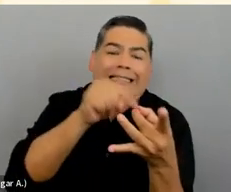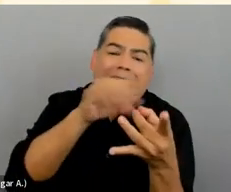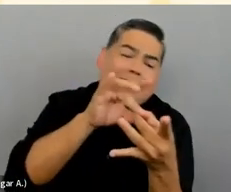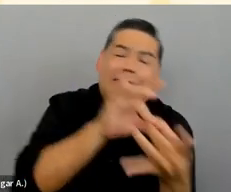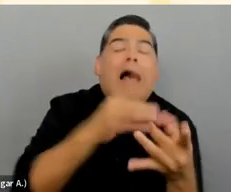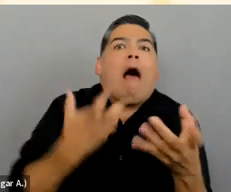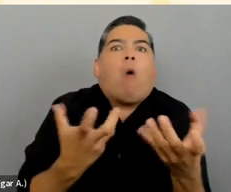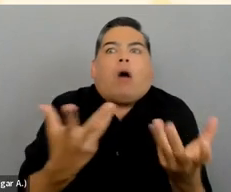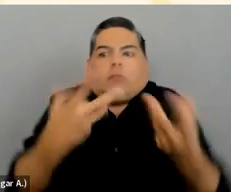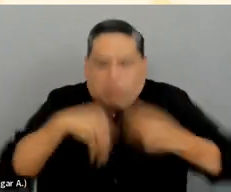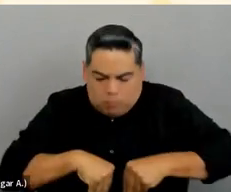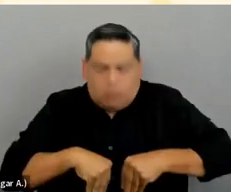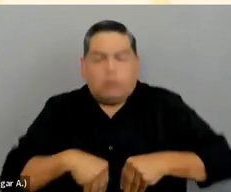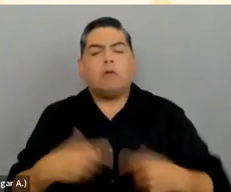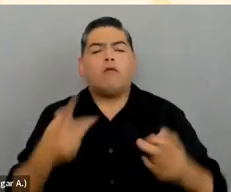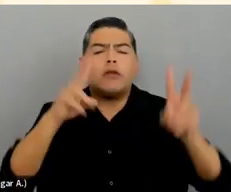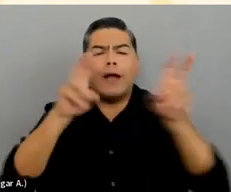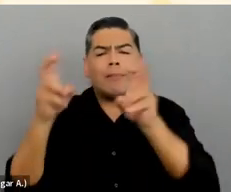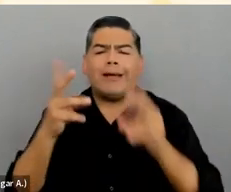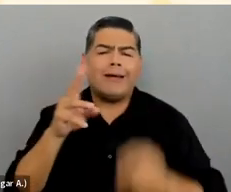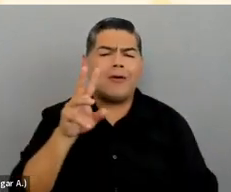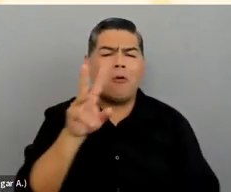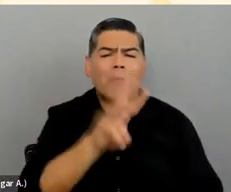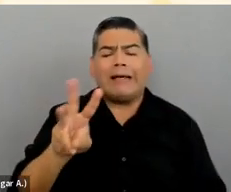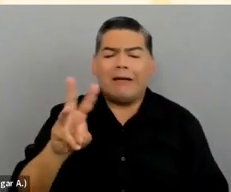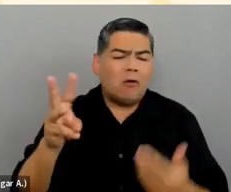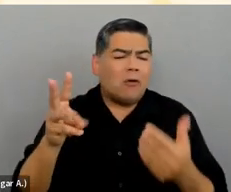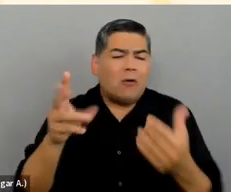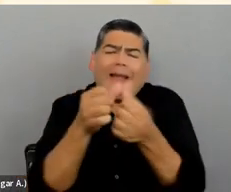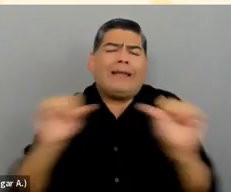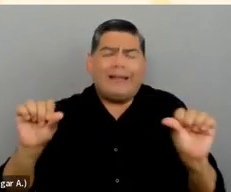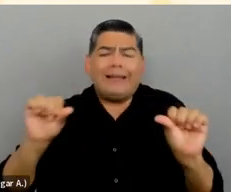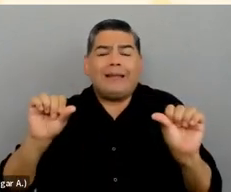So see if you can find any images that portray disabilities